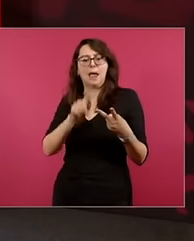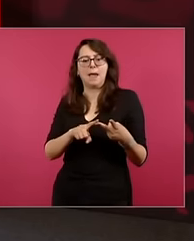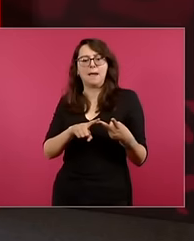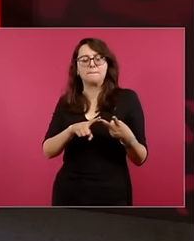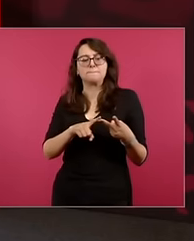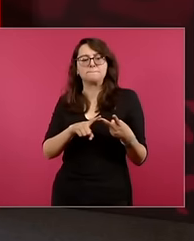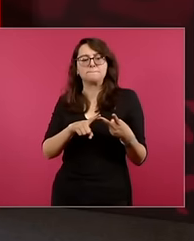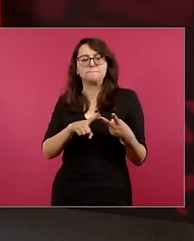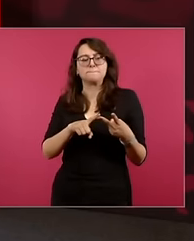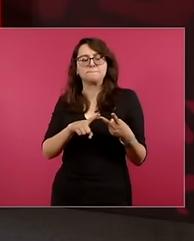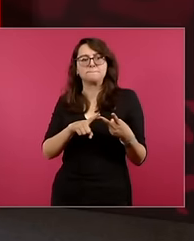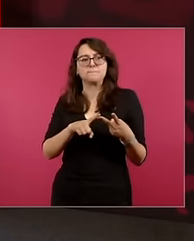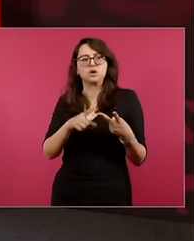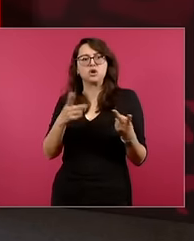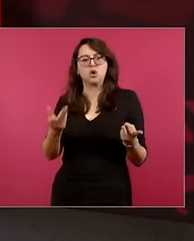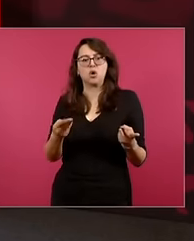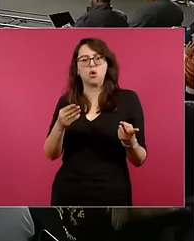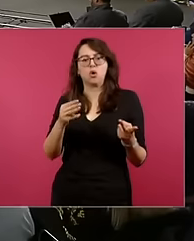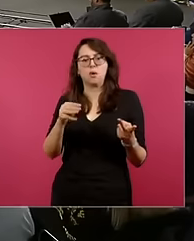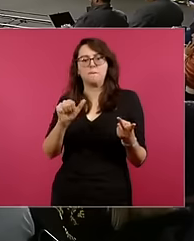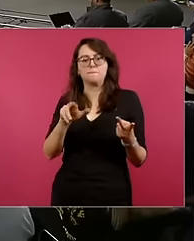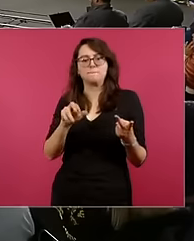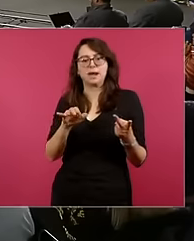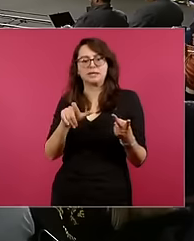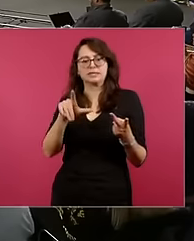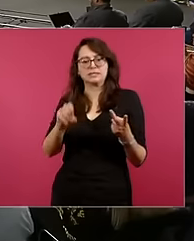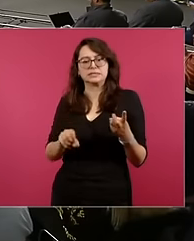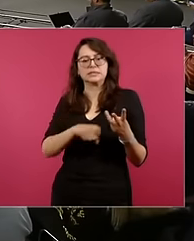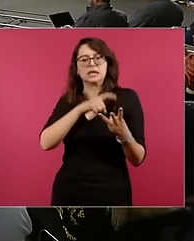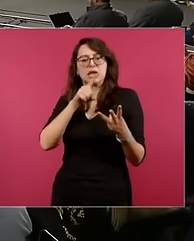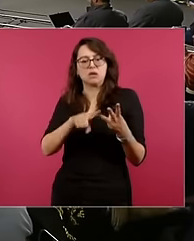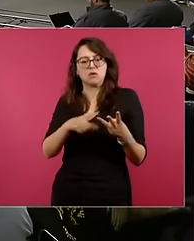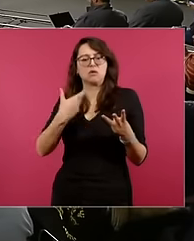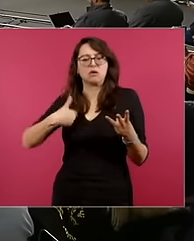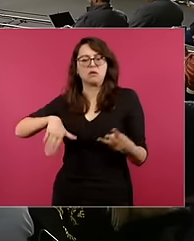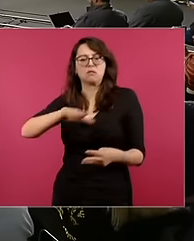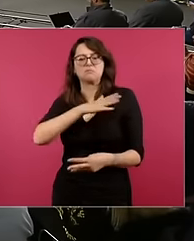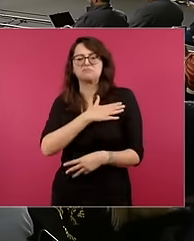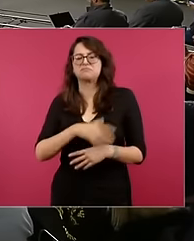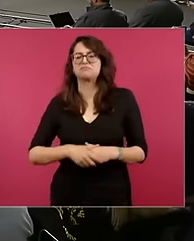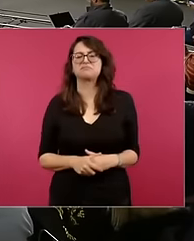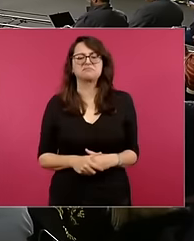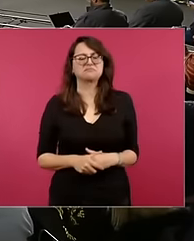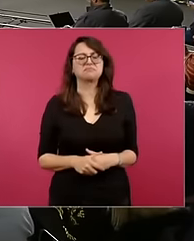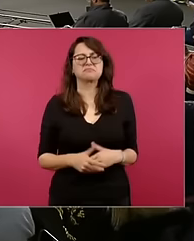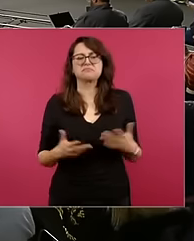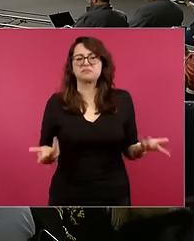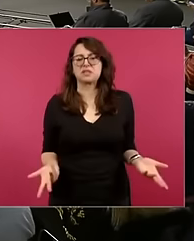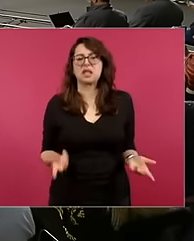Claudia they have bought all the training groups and that is why they have remained silent but line